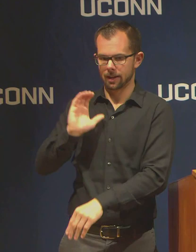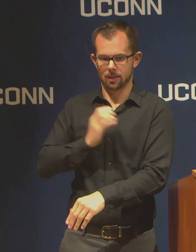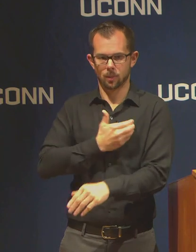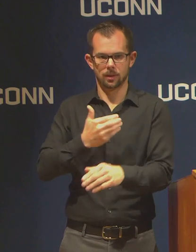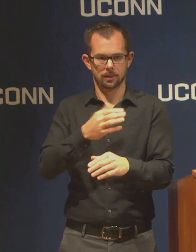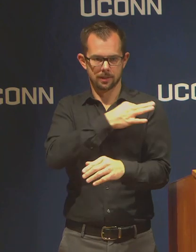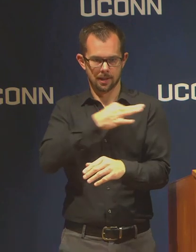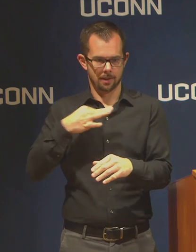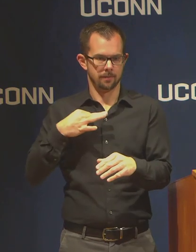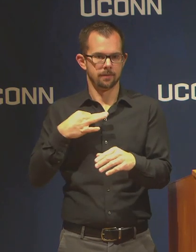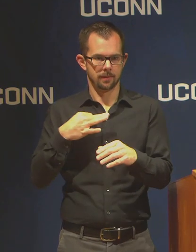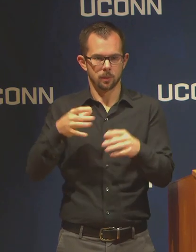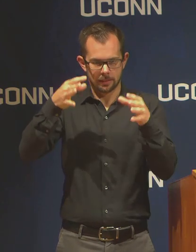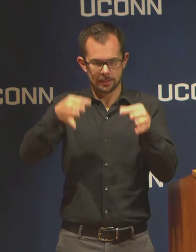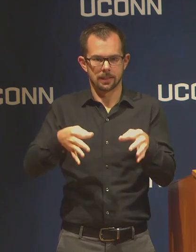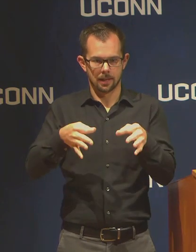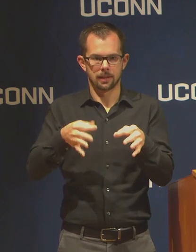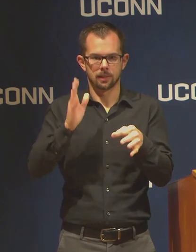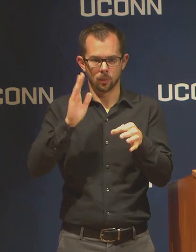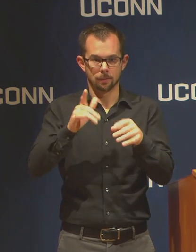meeting at the same time or